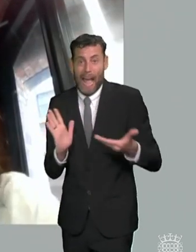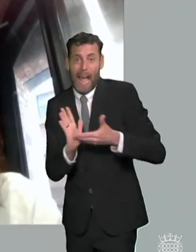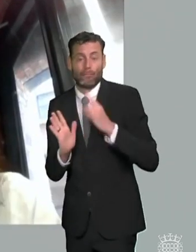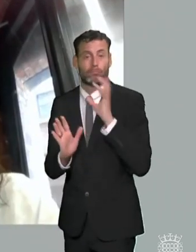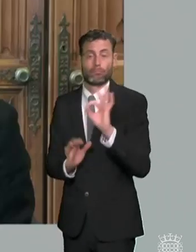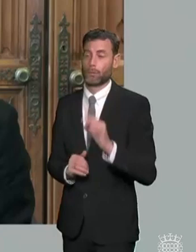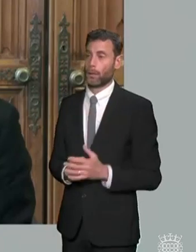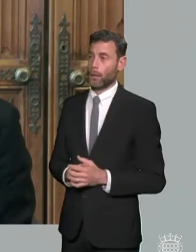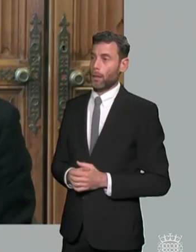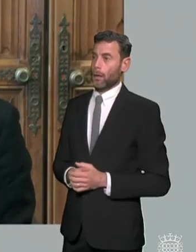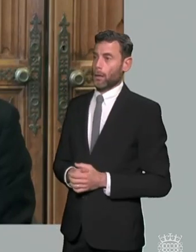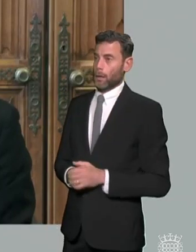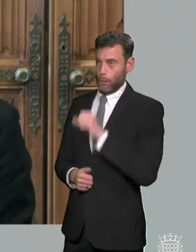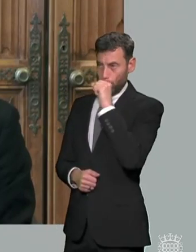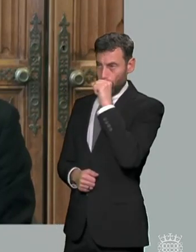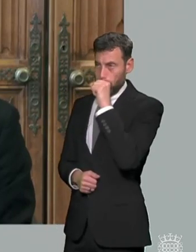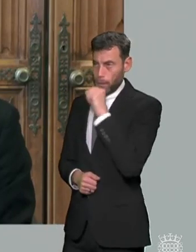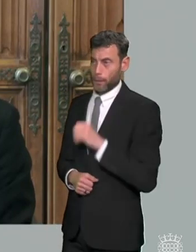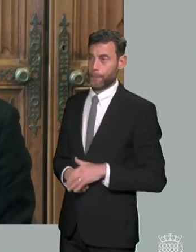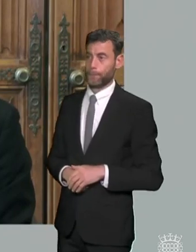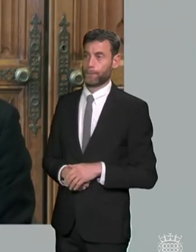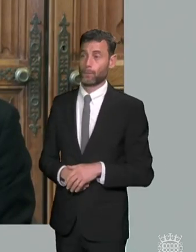so do you think that what offstead has said is not happening in practice